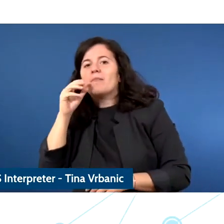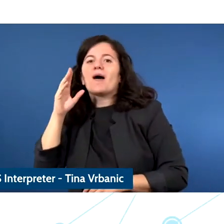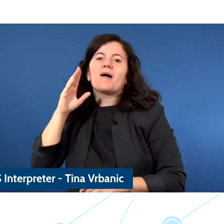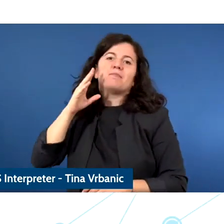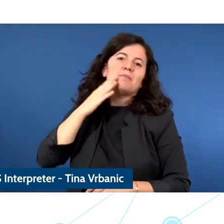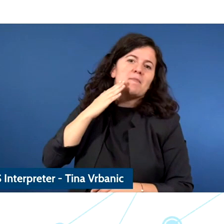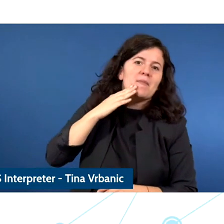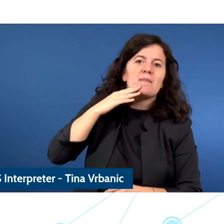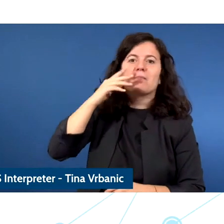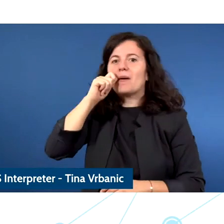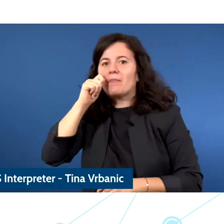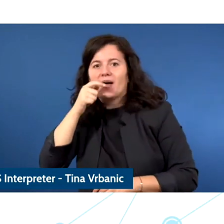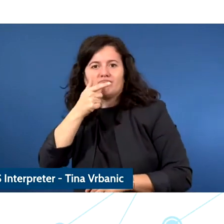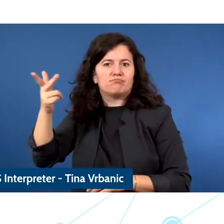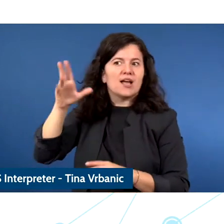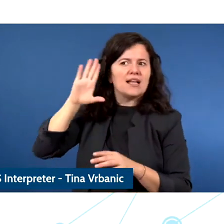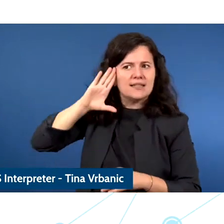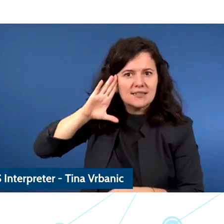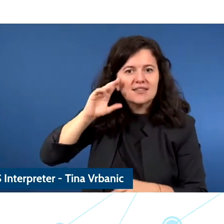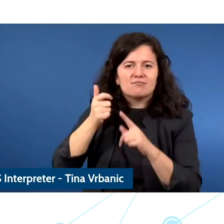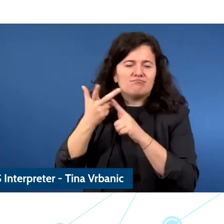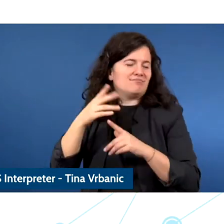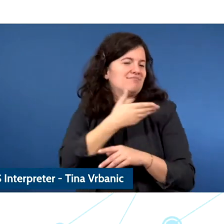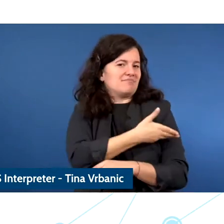Opportunities are there.